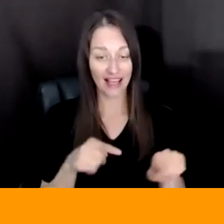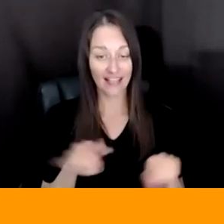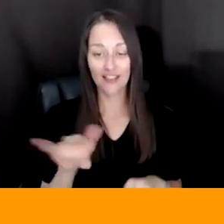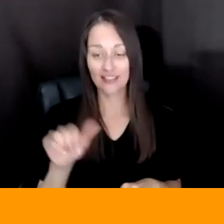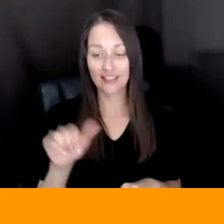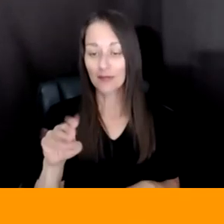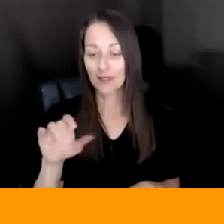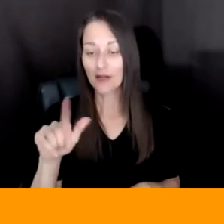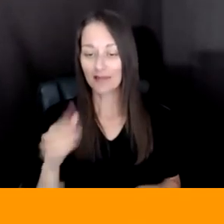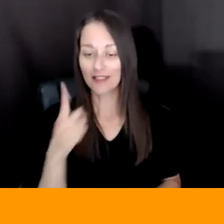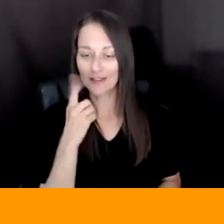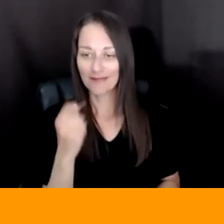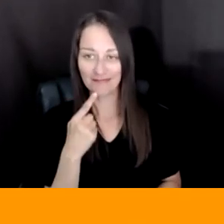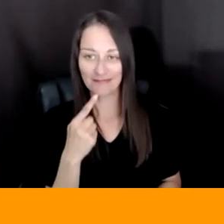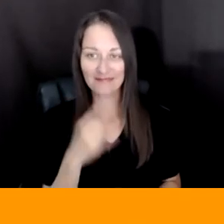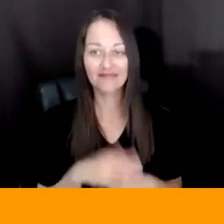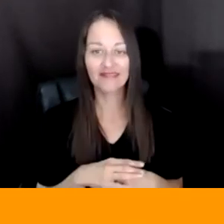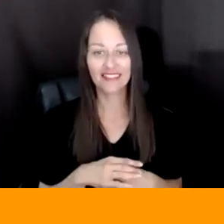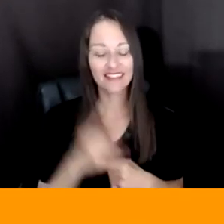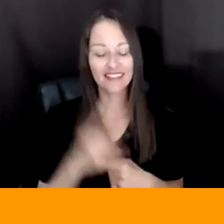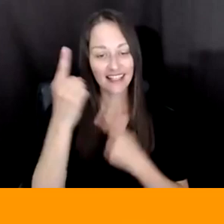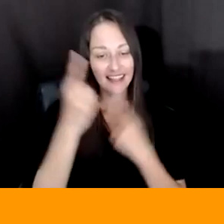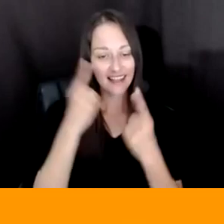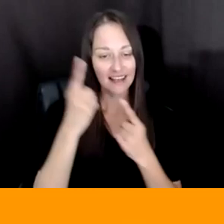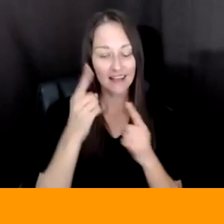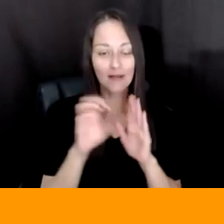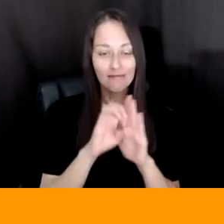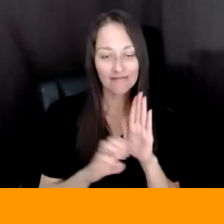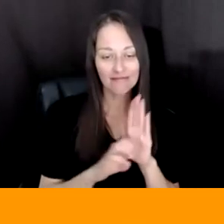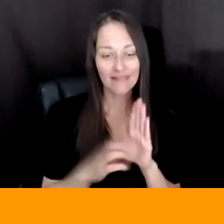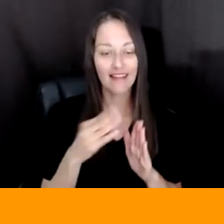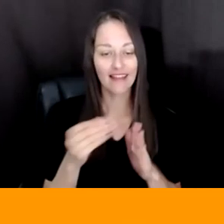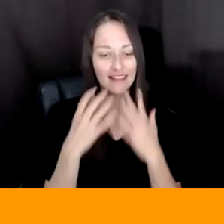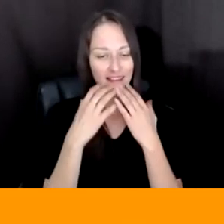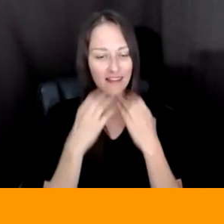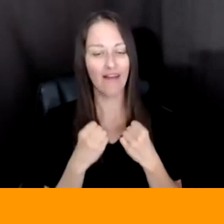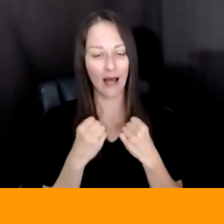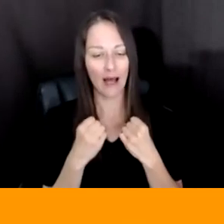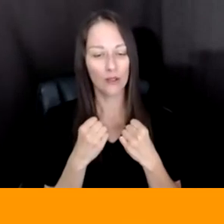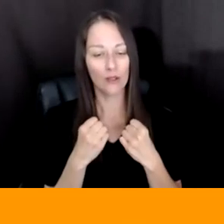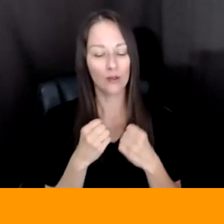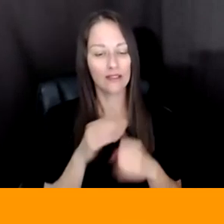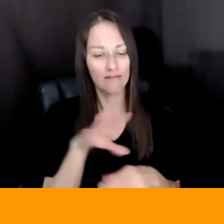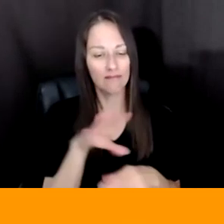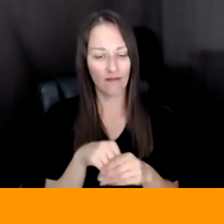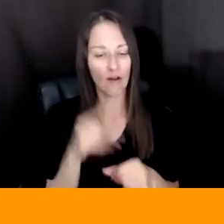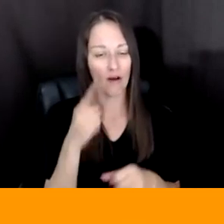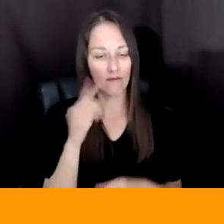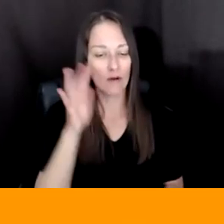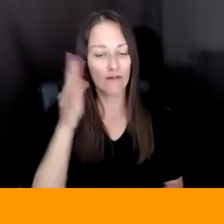LIKE THINKING ABOUT THE, THE ETHICS AND THE VALUE SYSTEMS THAT GO INTO A FUTURE AND HOW I CAN AS